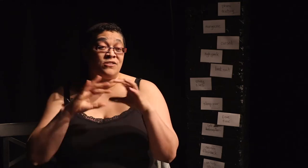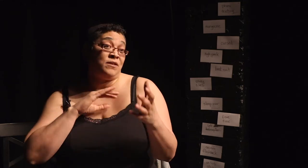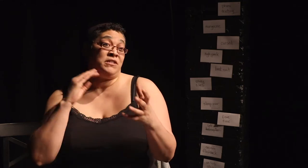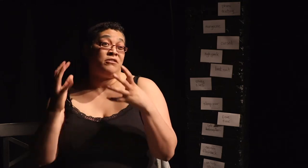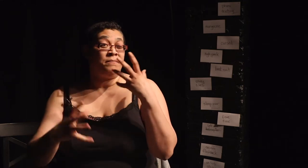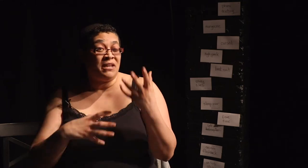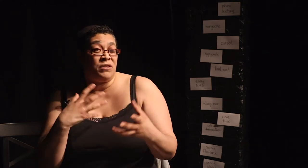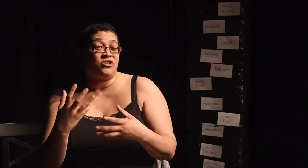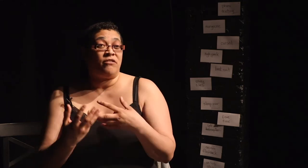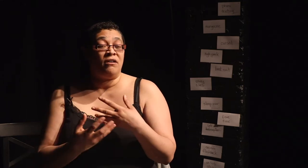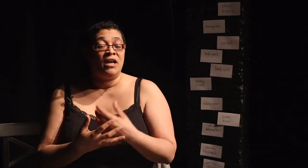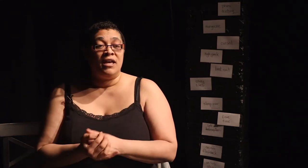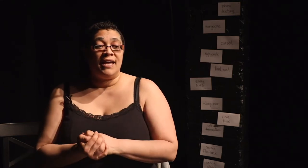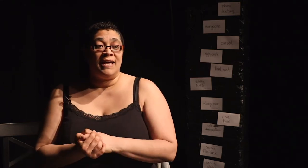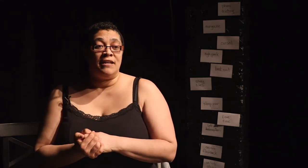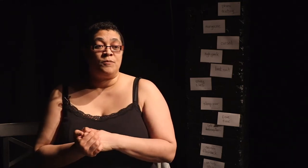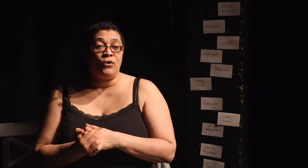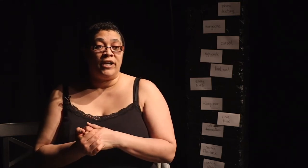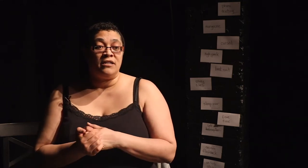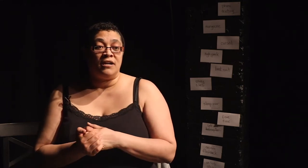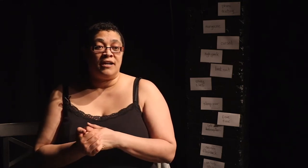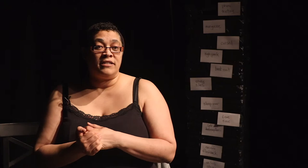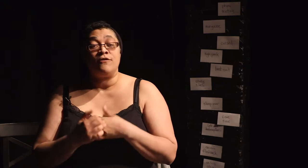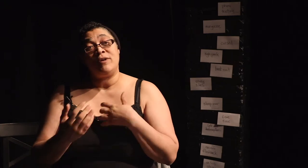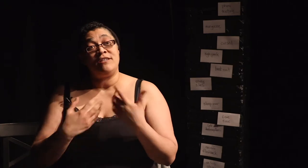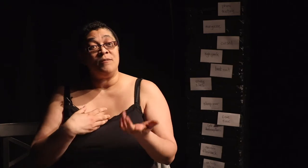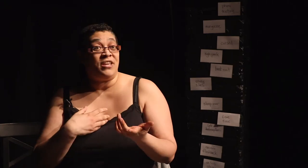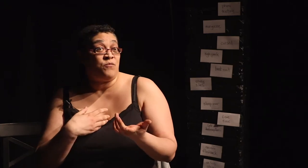And so then we started meeting with each other and exploring different ways to communicate with